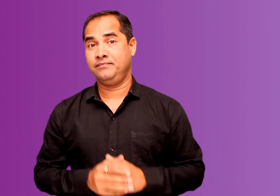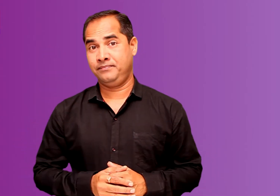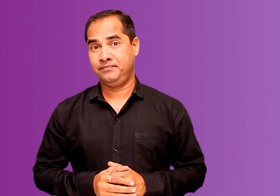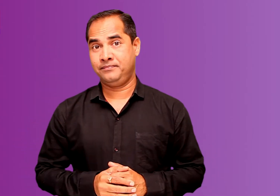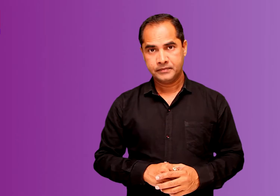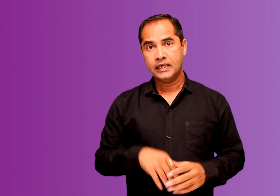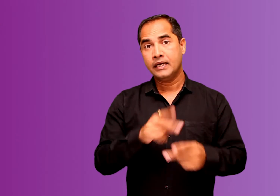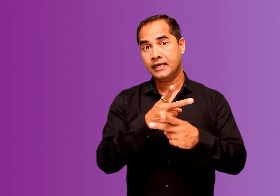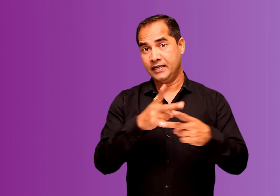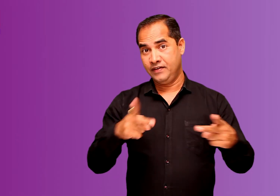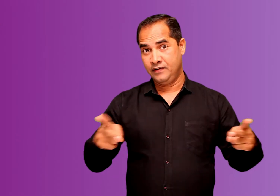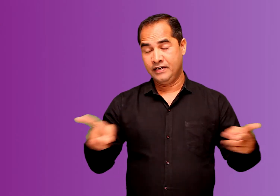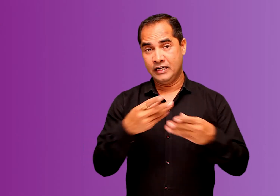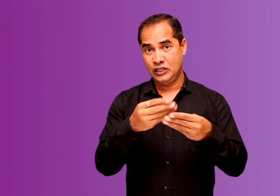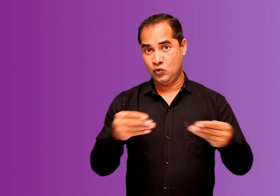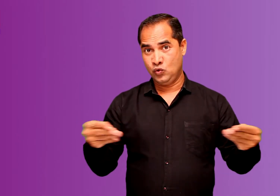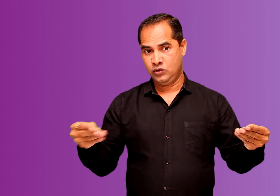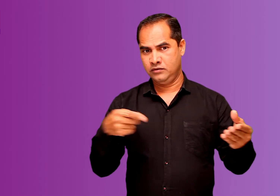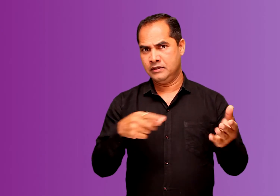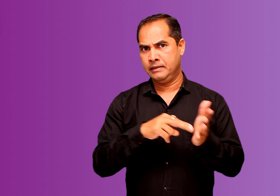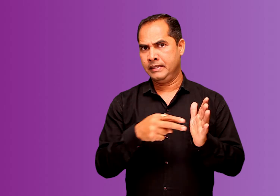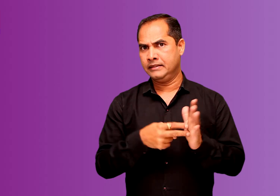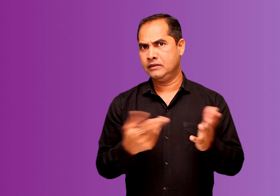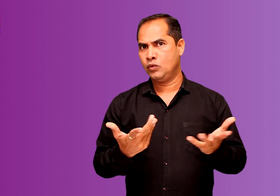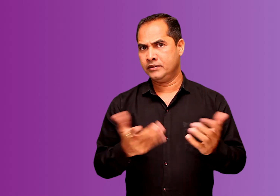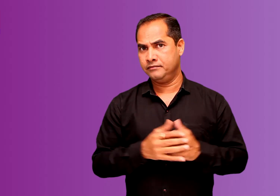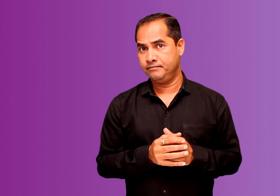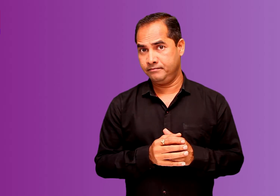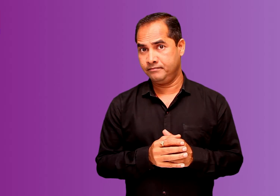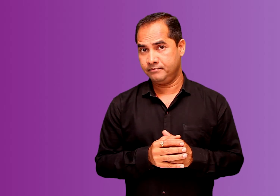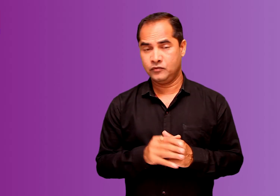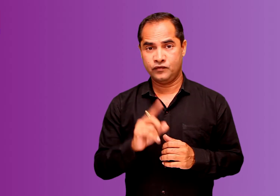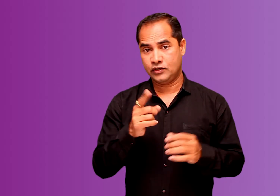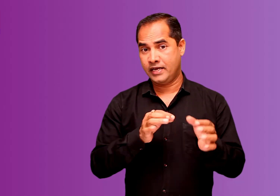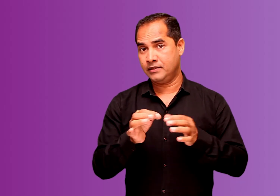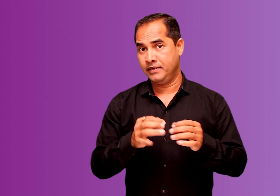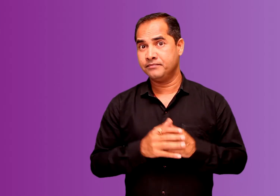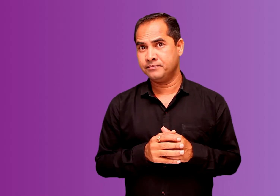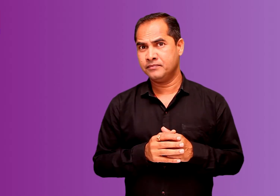We would be studying about different kinds of resources.